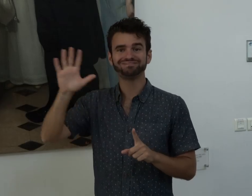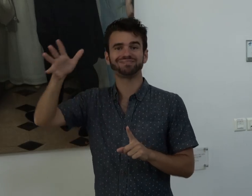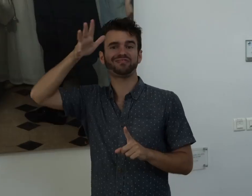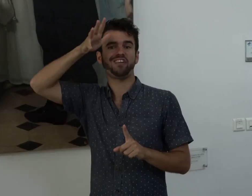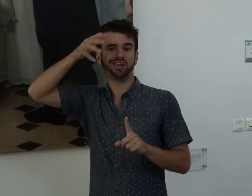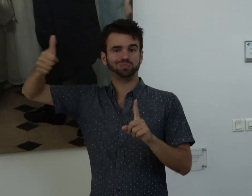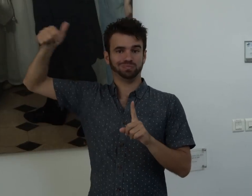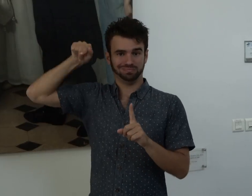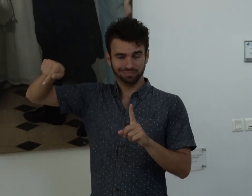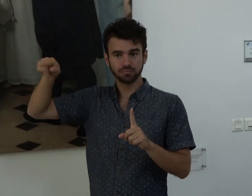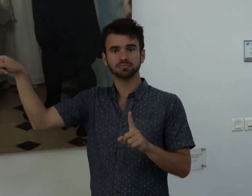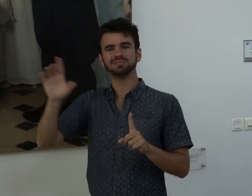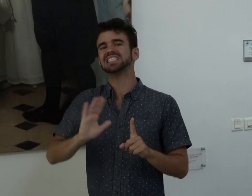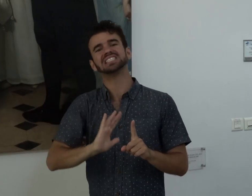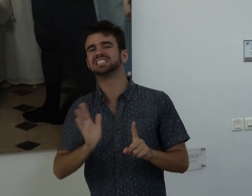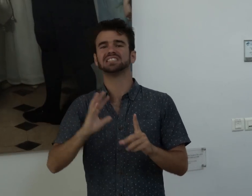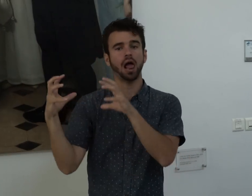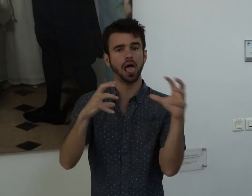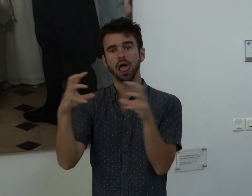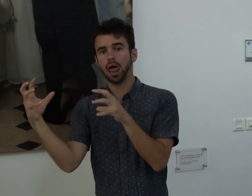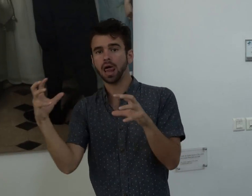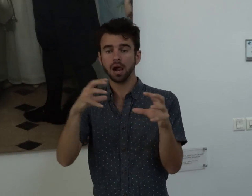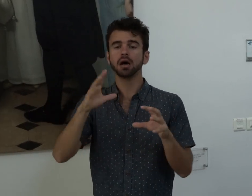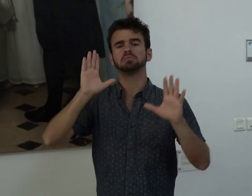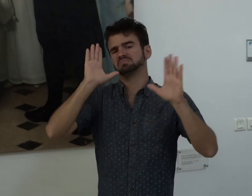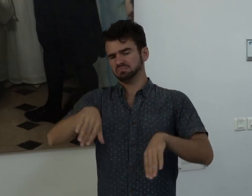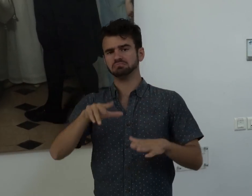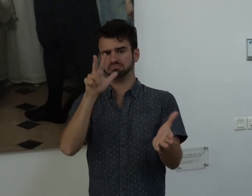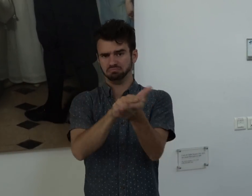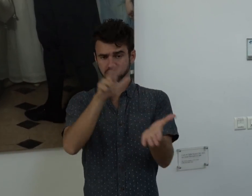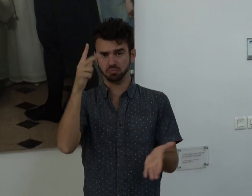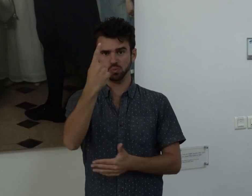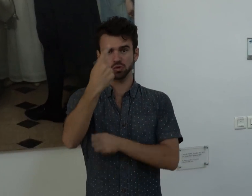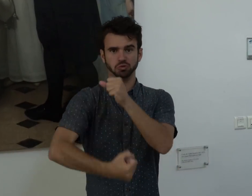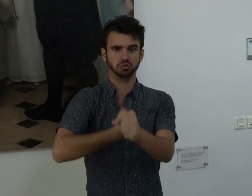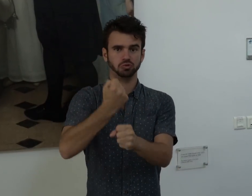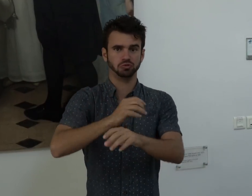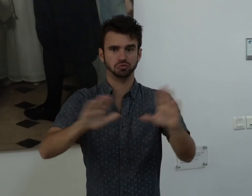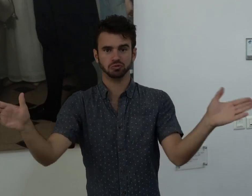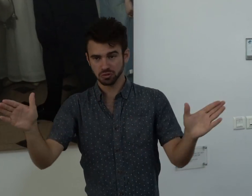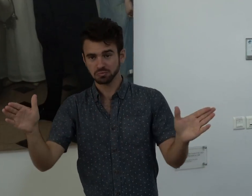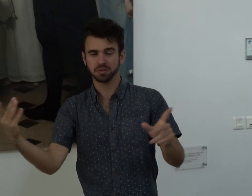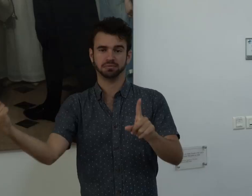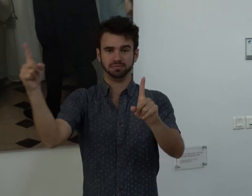But Clerc's father didn't want Clerc to go. They agreed that Clerc will only stay in the United States for a year.